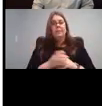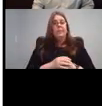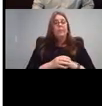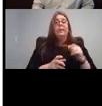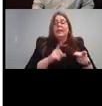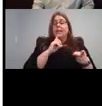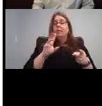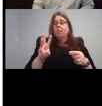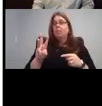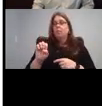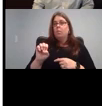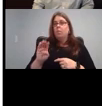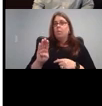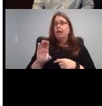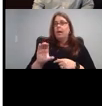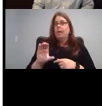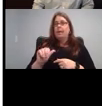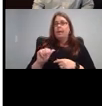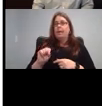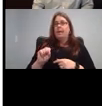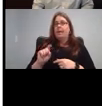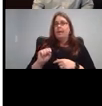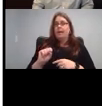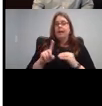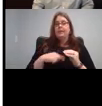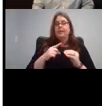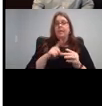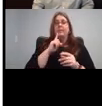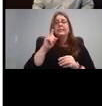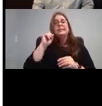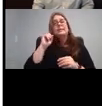deaf and hard of hearing children with autism spectrum disorder.